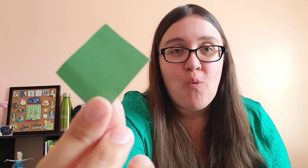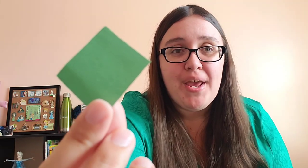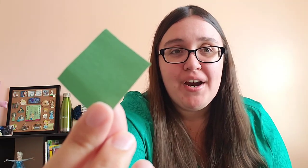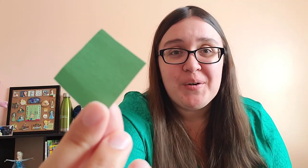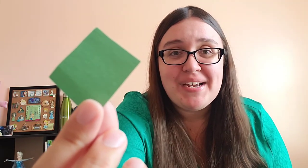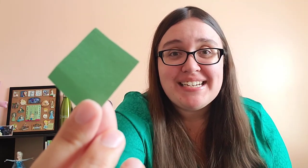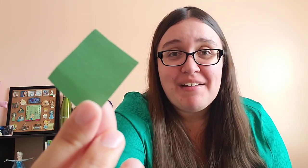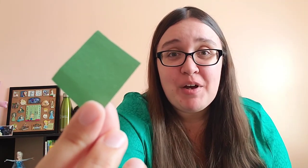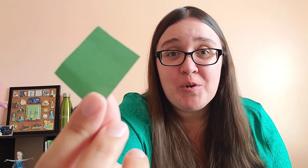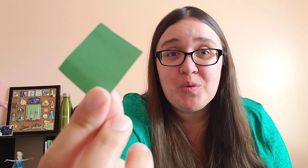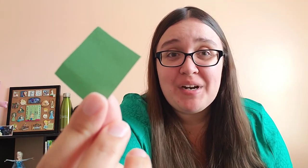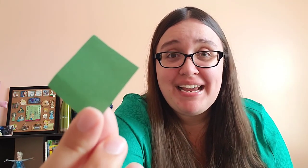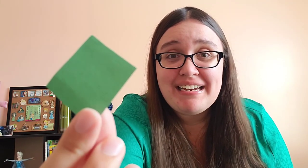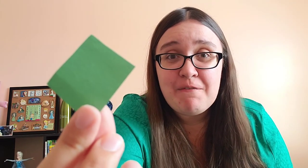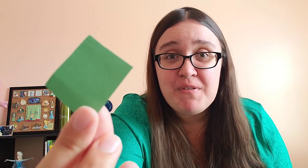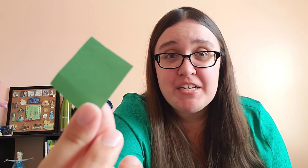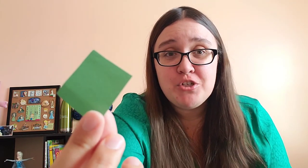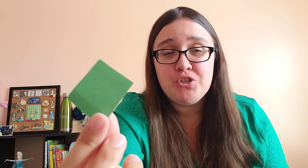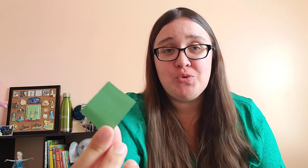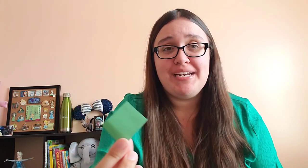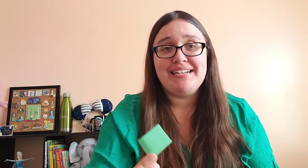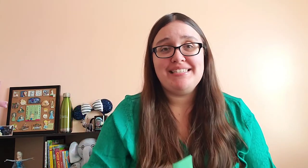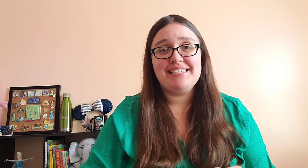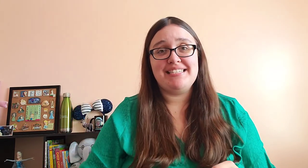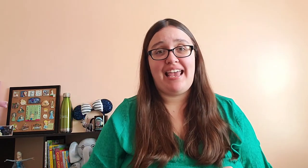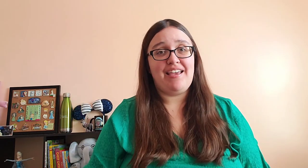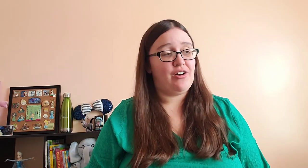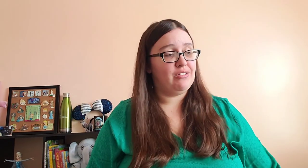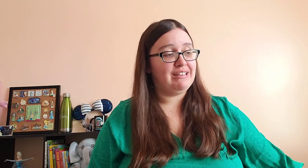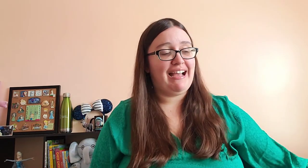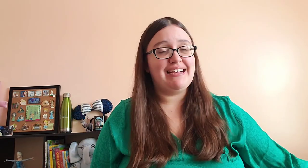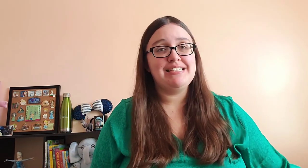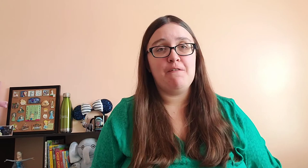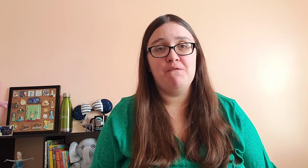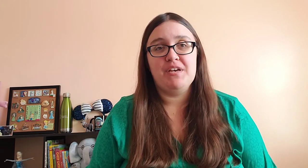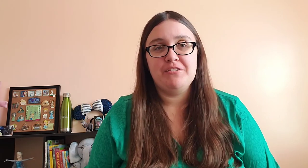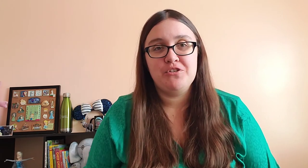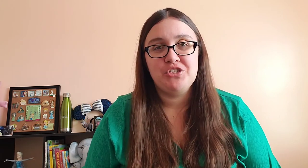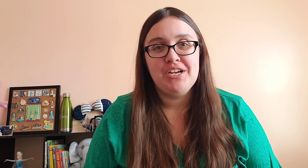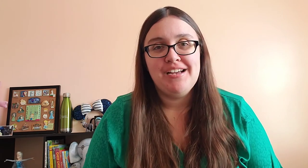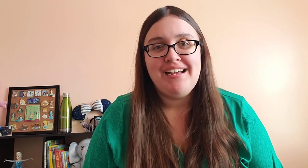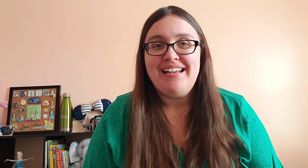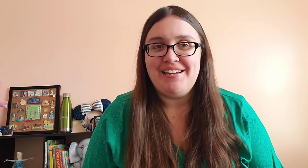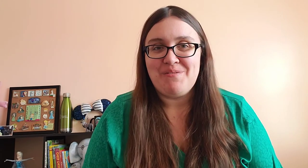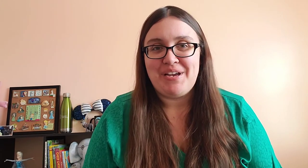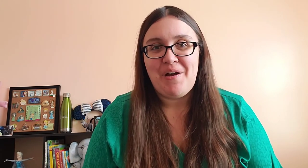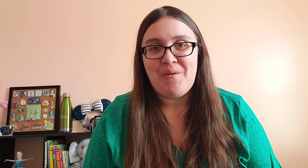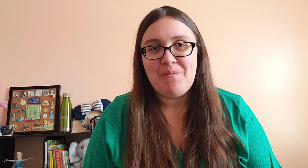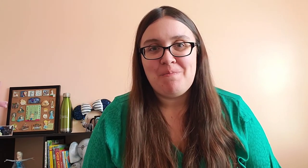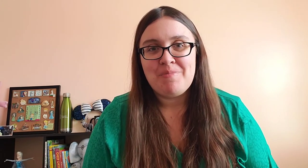We are going to have a green fish. Join us today. Our last fish. Here we go!